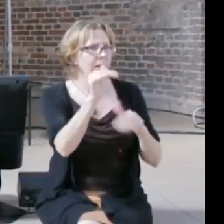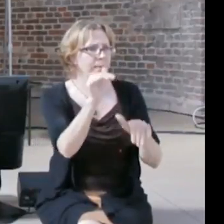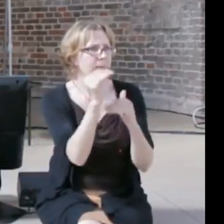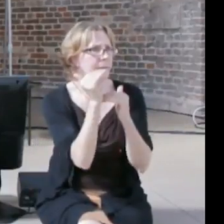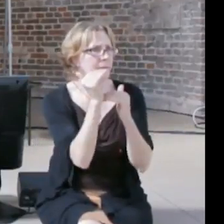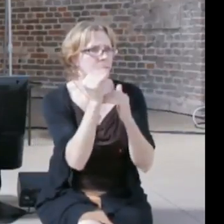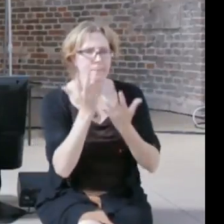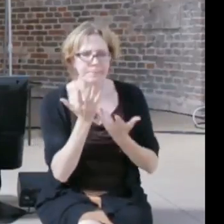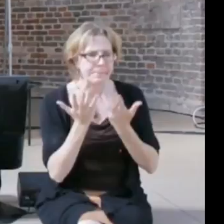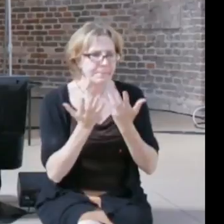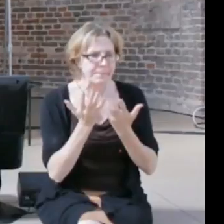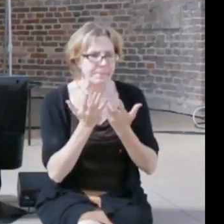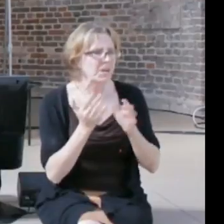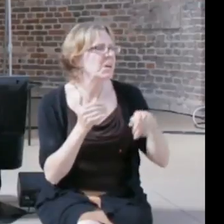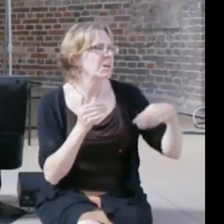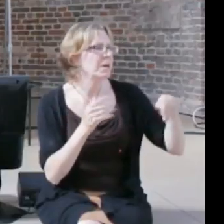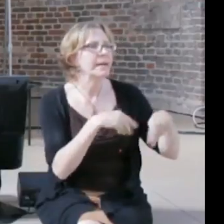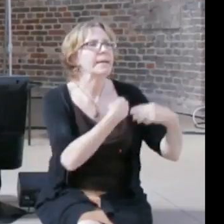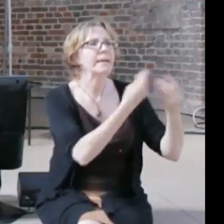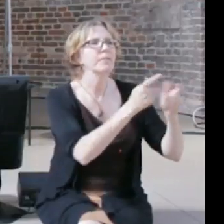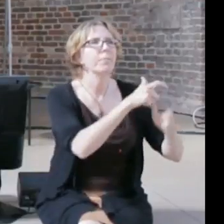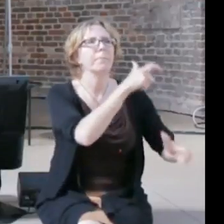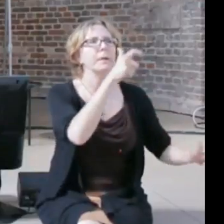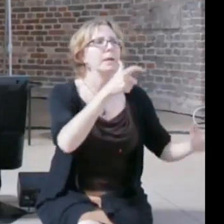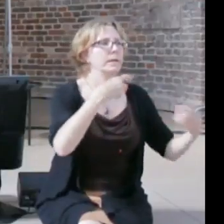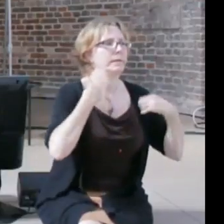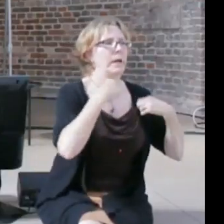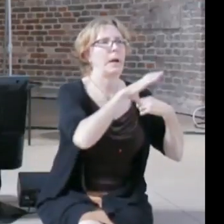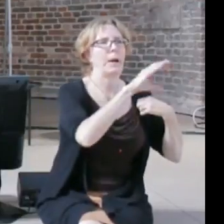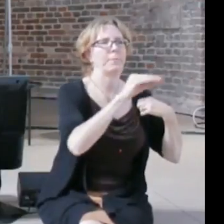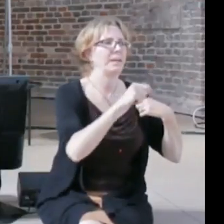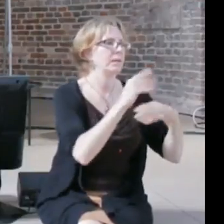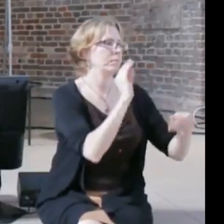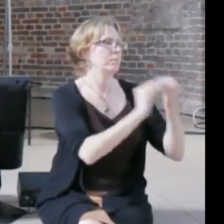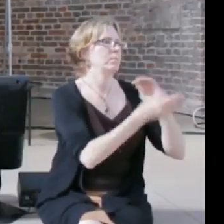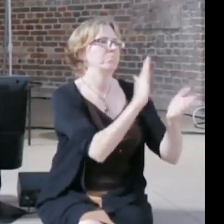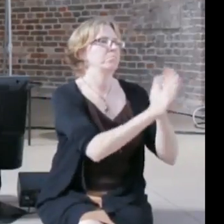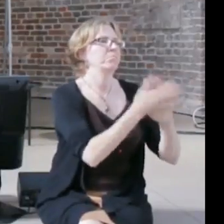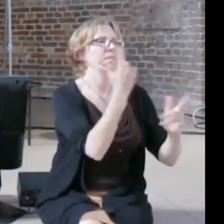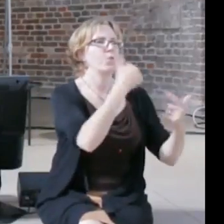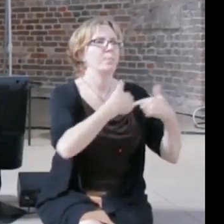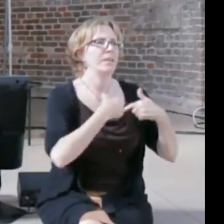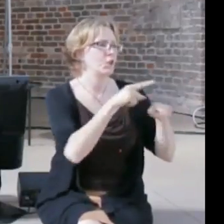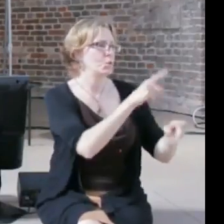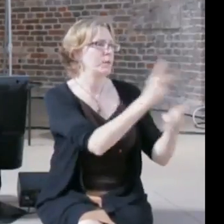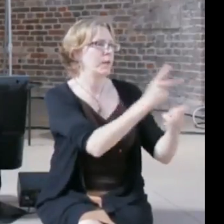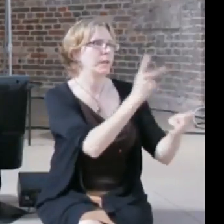fix it for us, and we don't exactly care how you remove hate speech from the Internet for